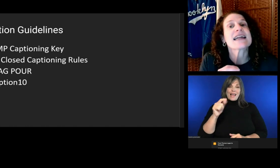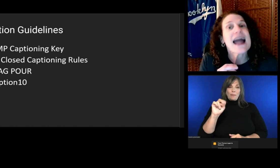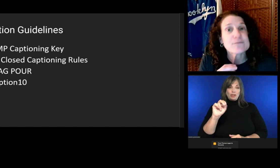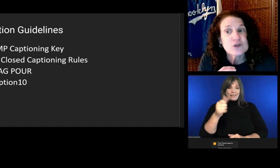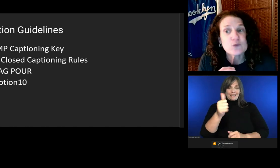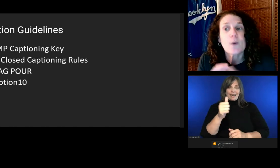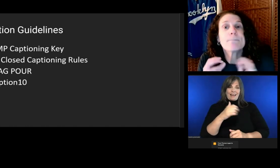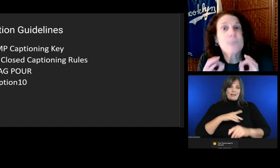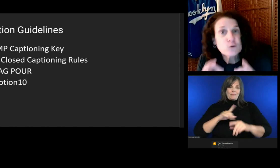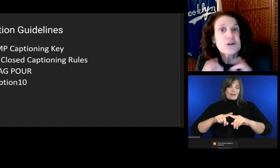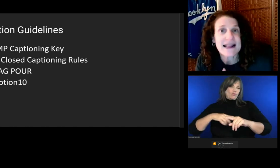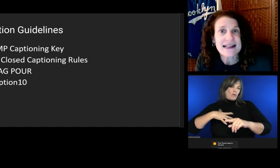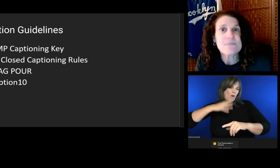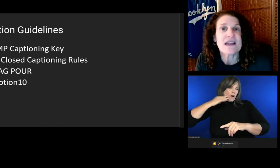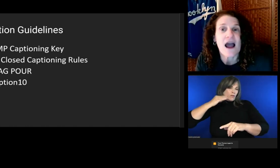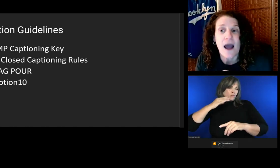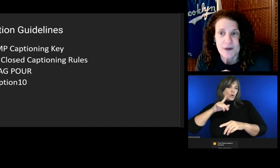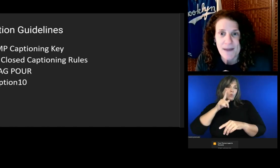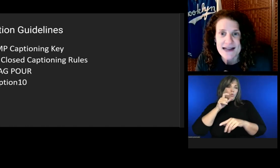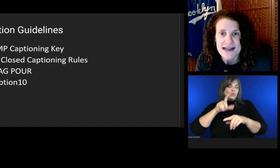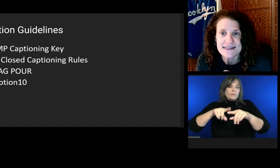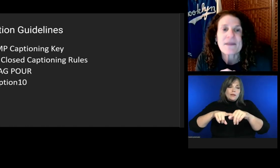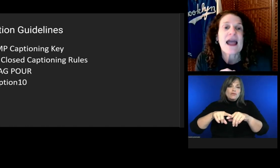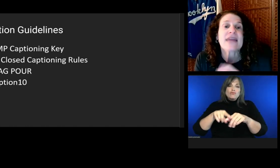The caption video should be optimized. Thanks, Thomas.